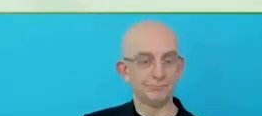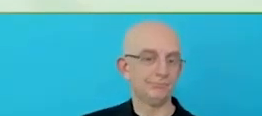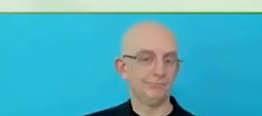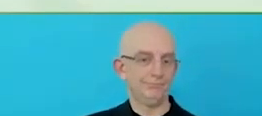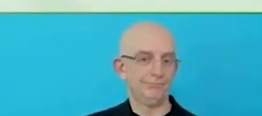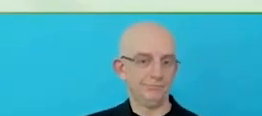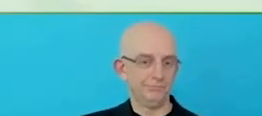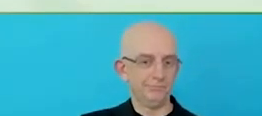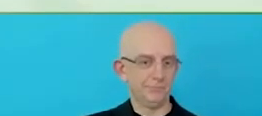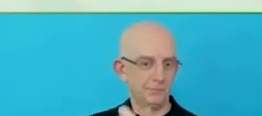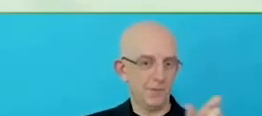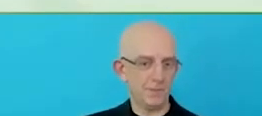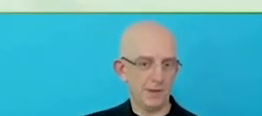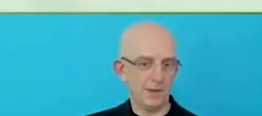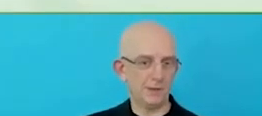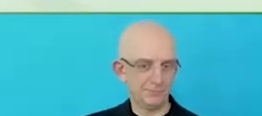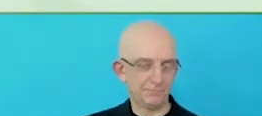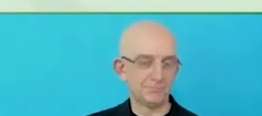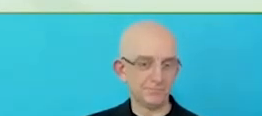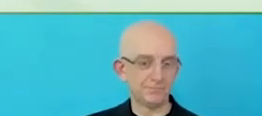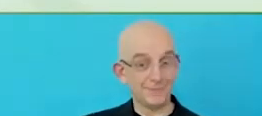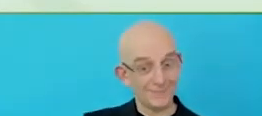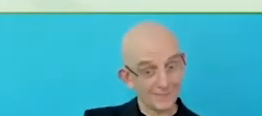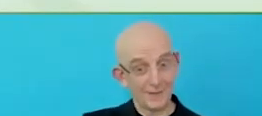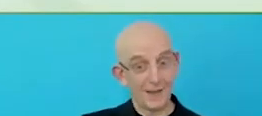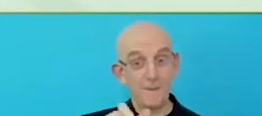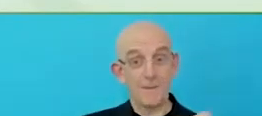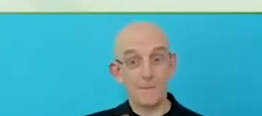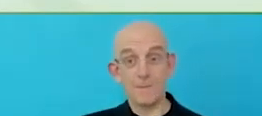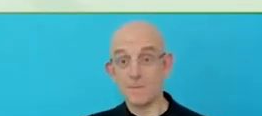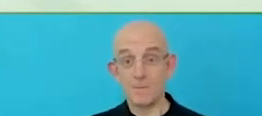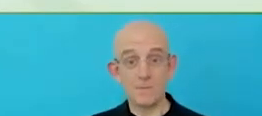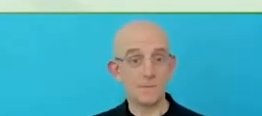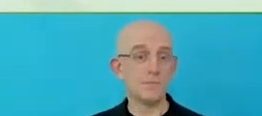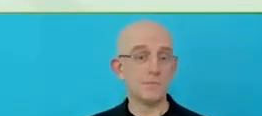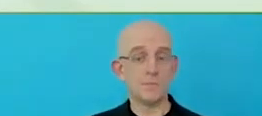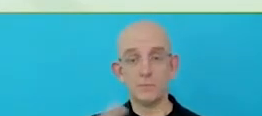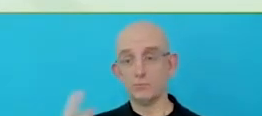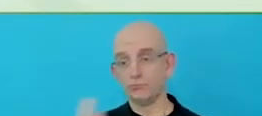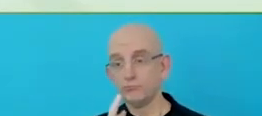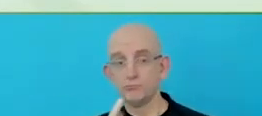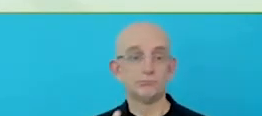That are local to those markets, for example, Argentina partners